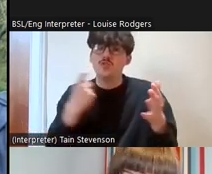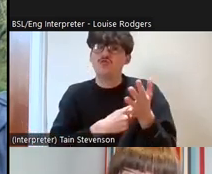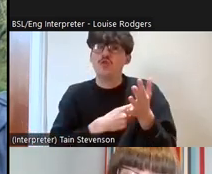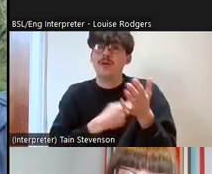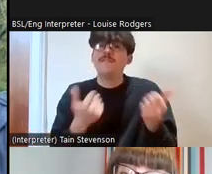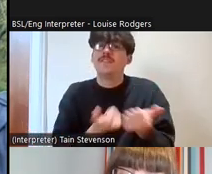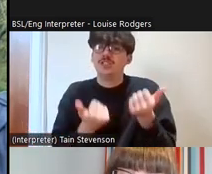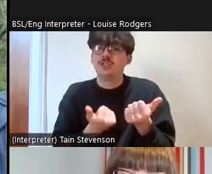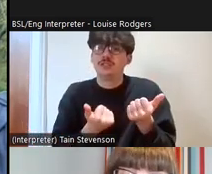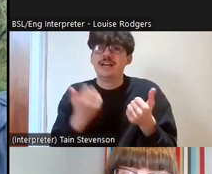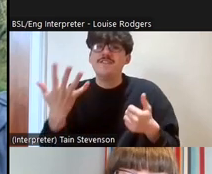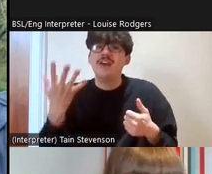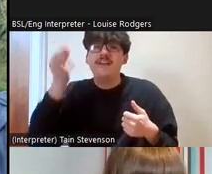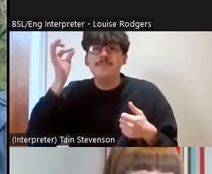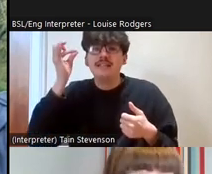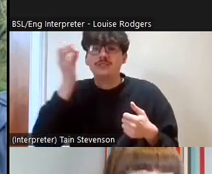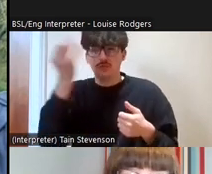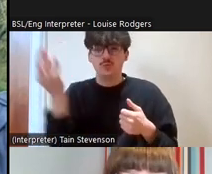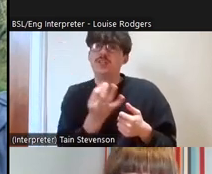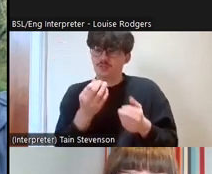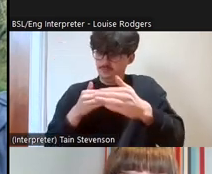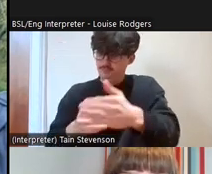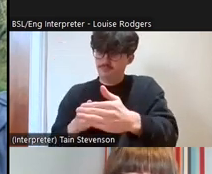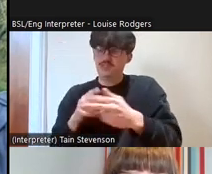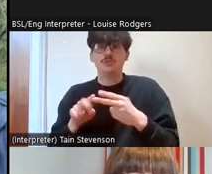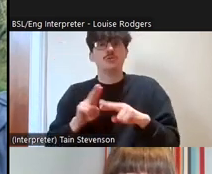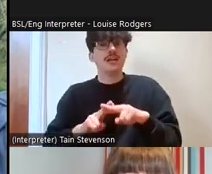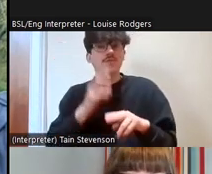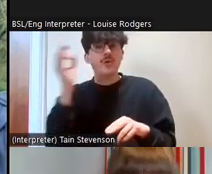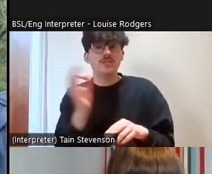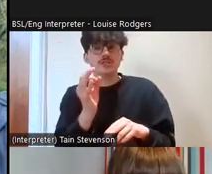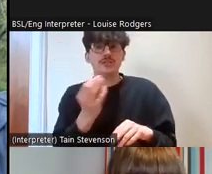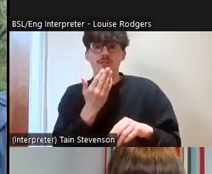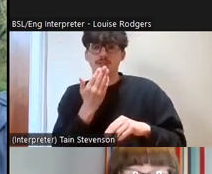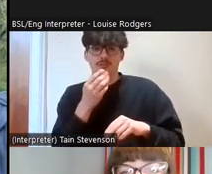five minutes for questions, so please do if you want to ask a question of Robert, but Robert first